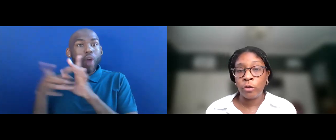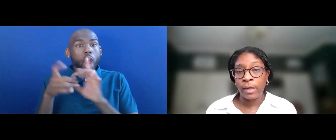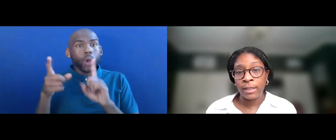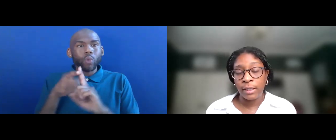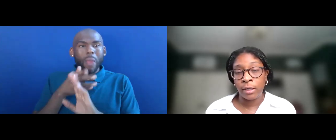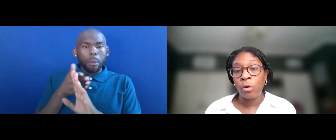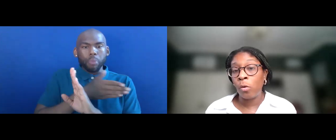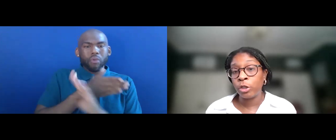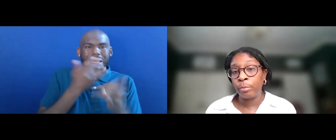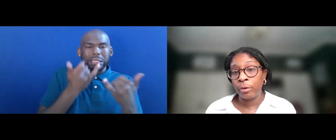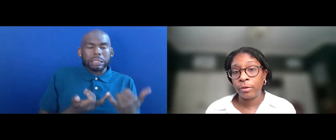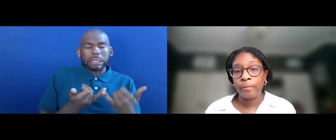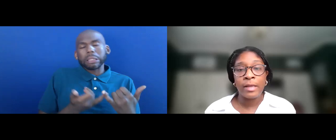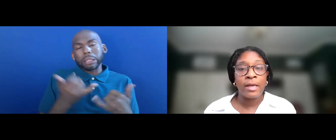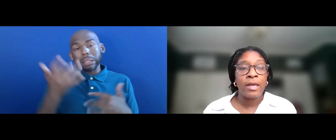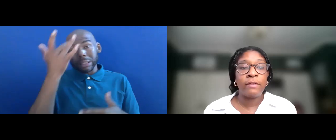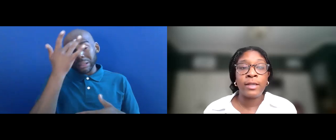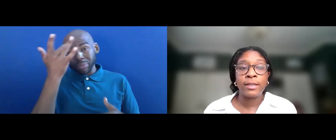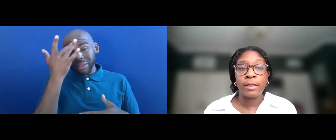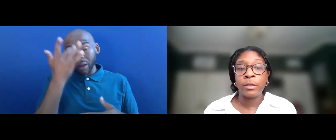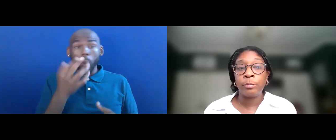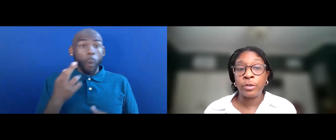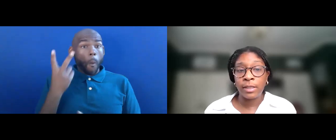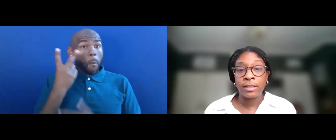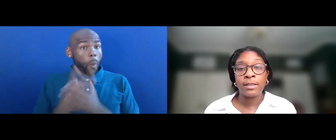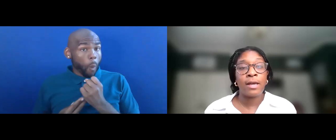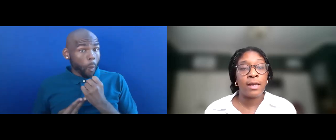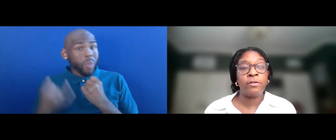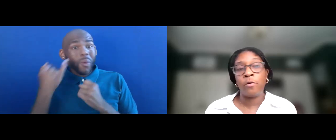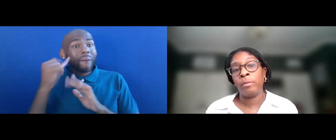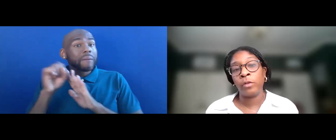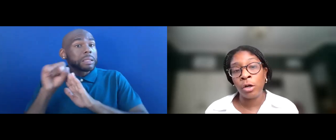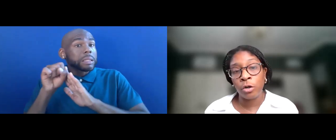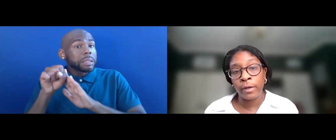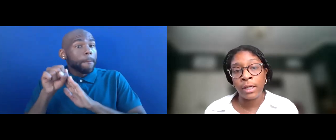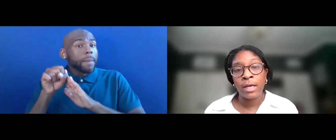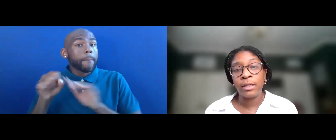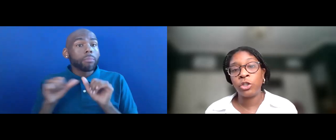COVID-19 OR TO BOTH. IF THESE SYSTEMS PERSIST IN THE FORM OF LONG COVID, THESE